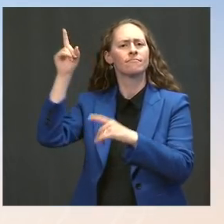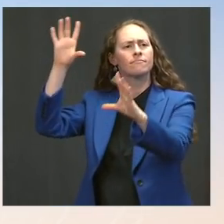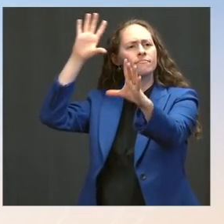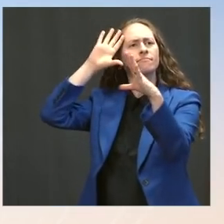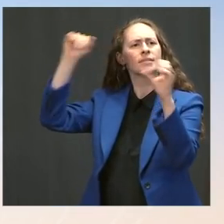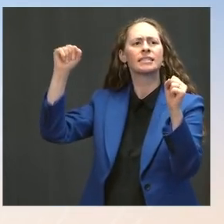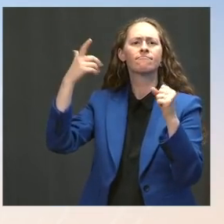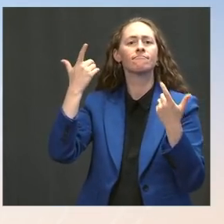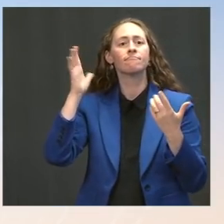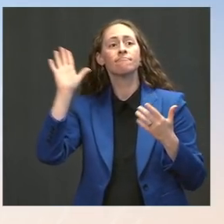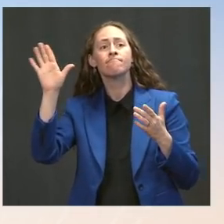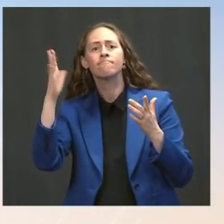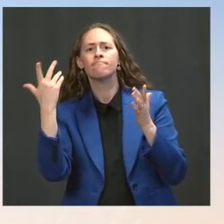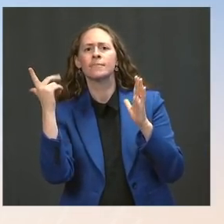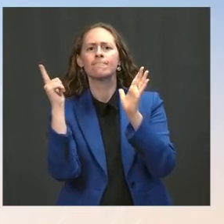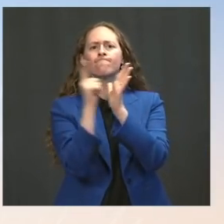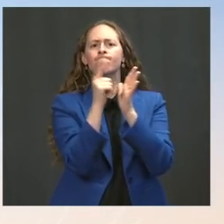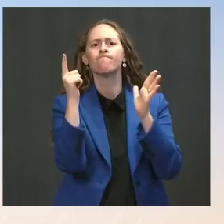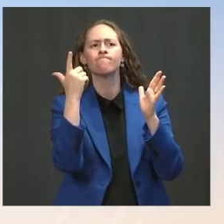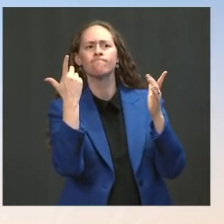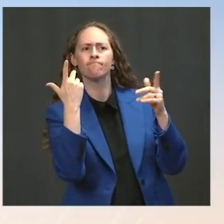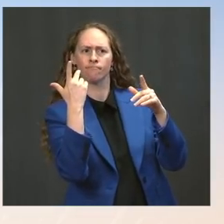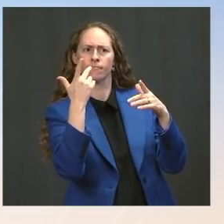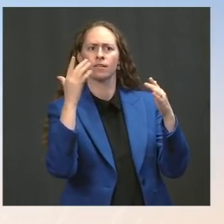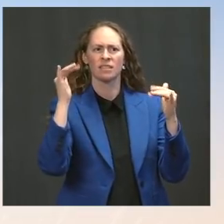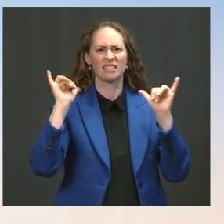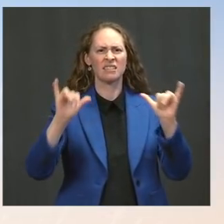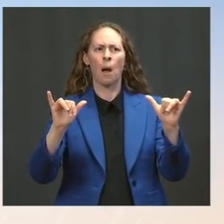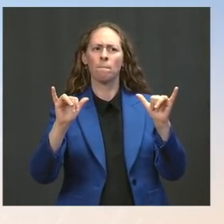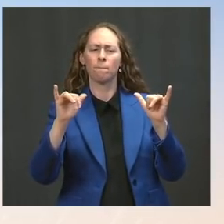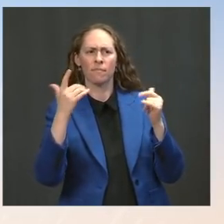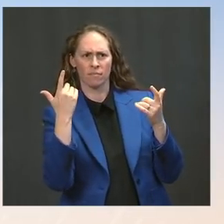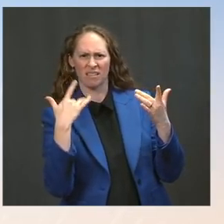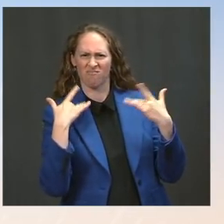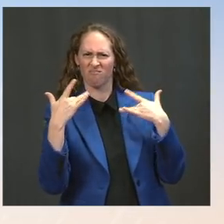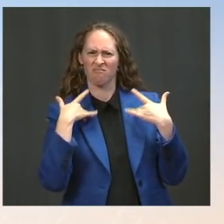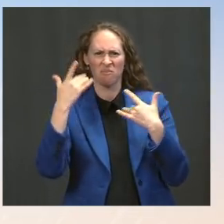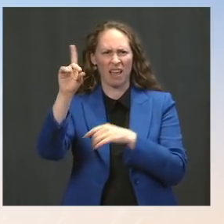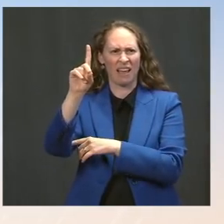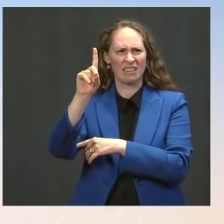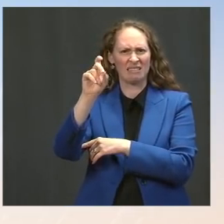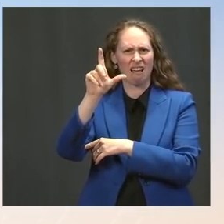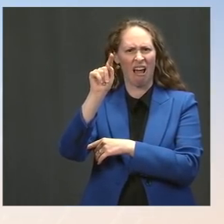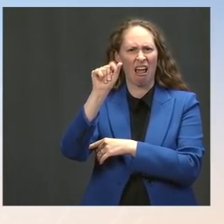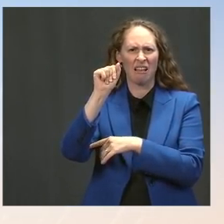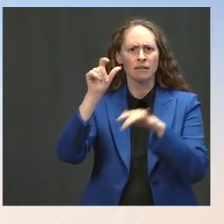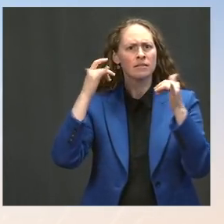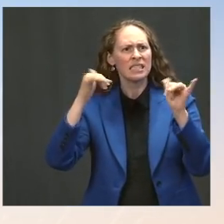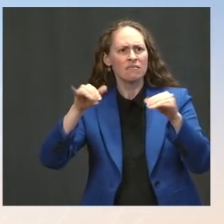because of the Delta variant, is the administration weighing broader recommendations on telling Americans --